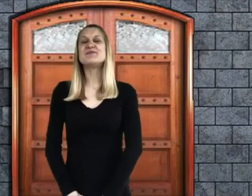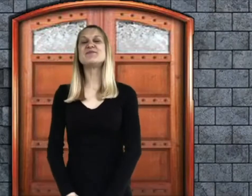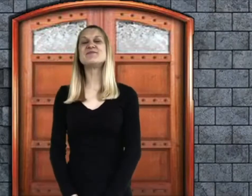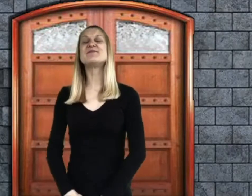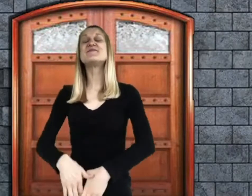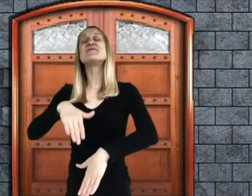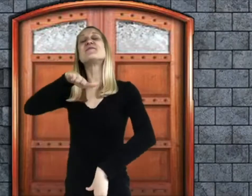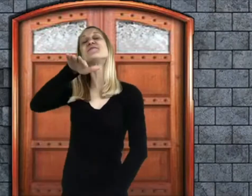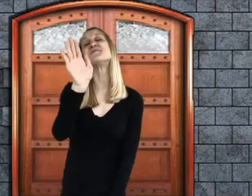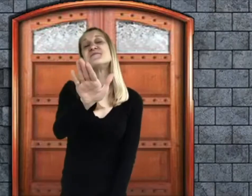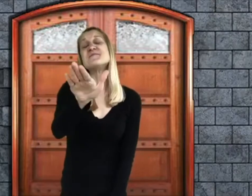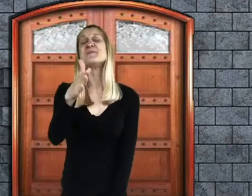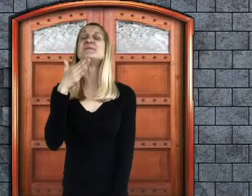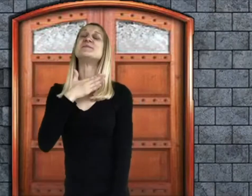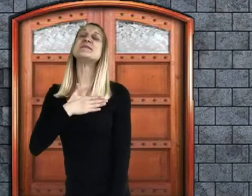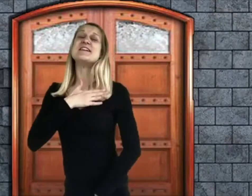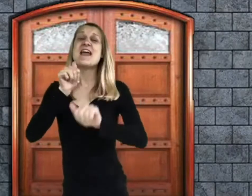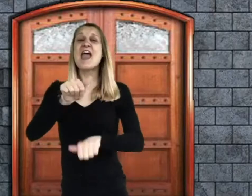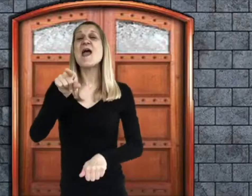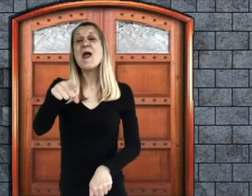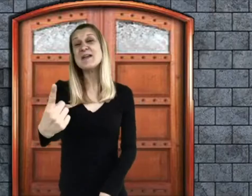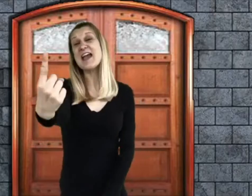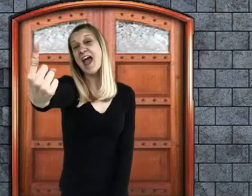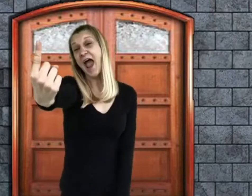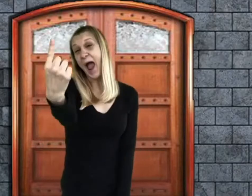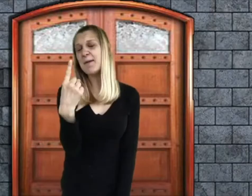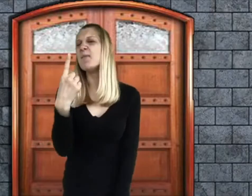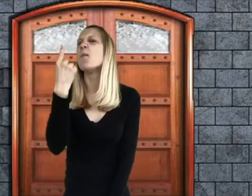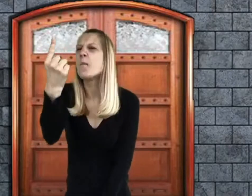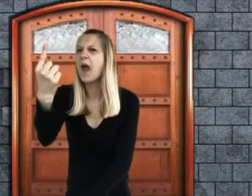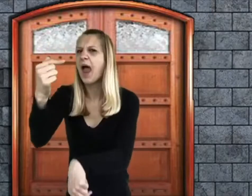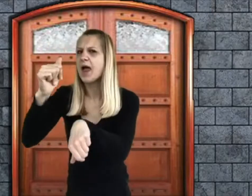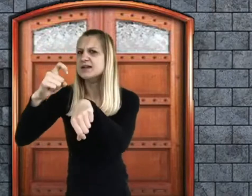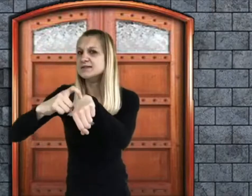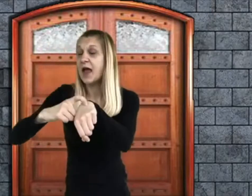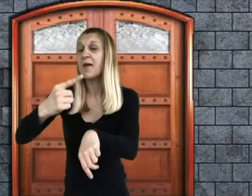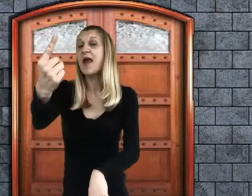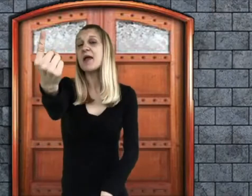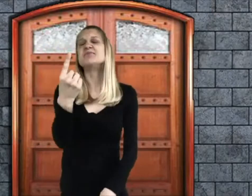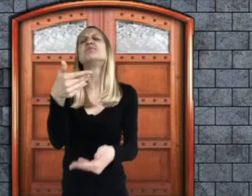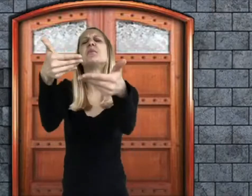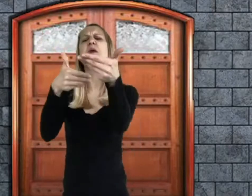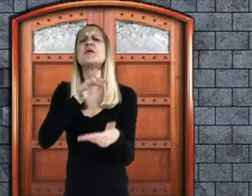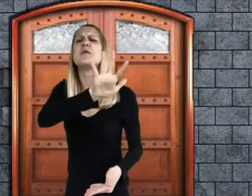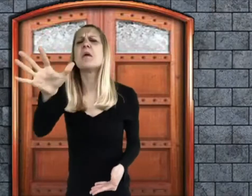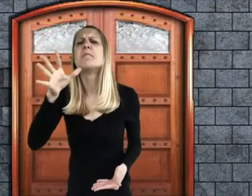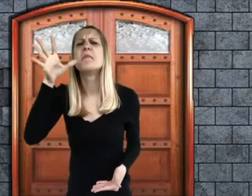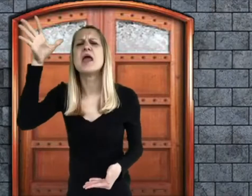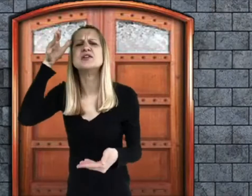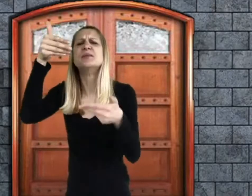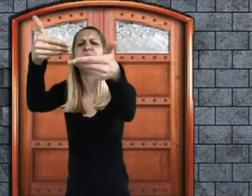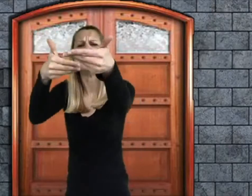"Will you come forward one at a time, please," he called out, "and bring your parents.